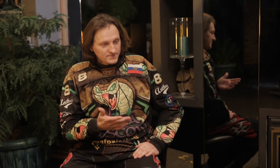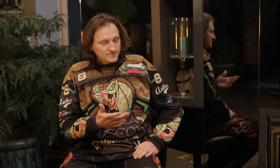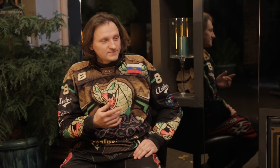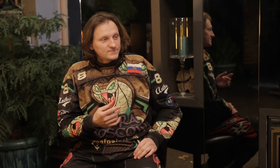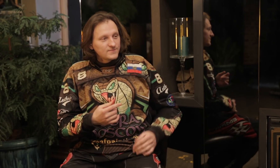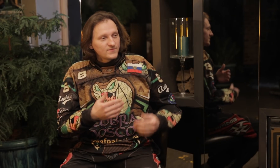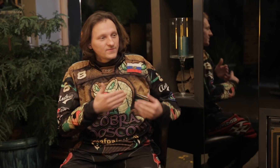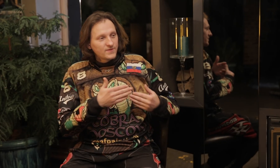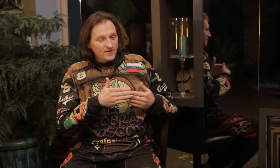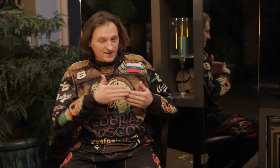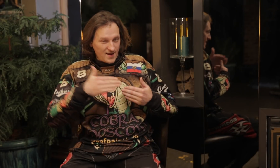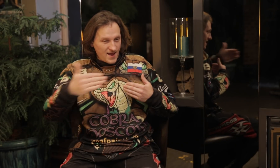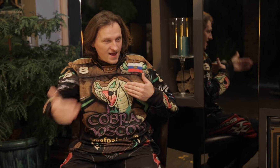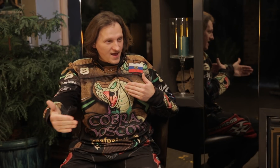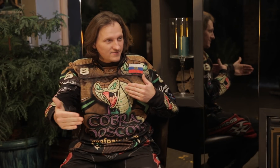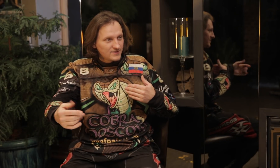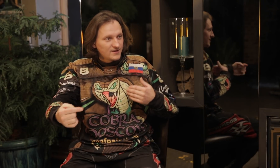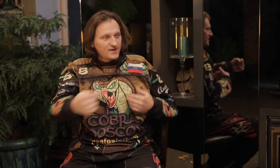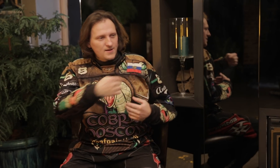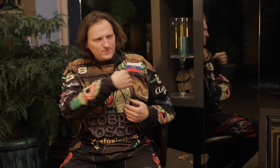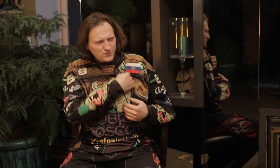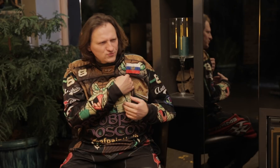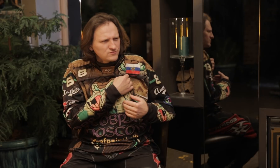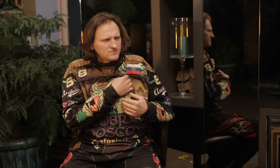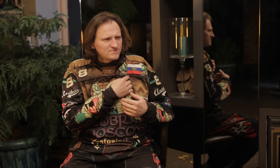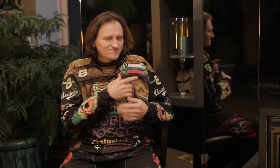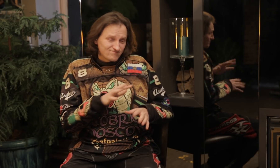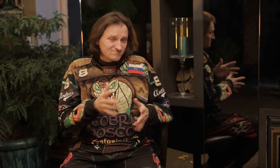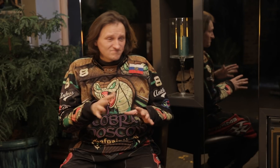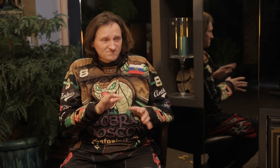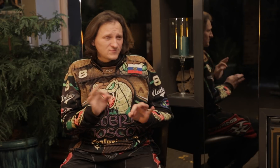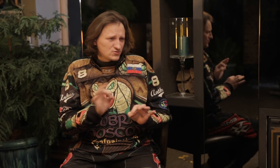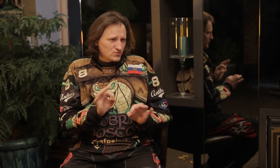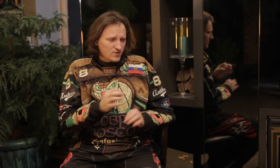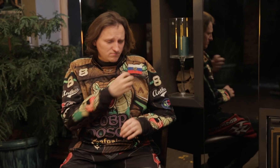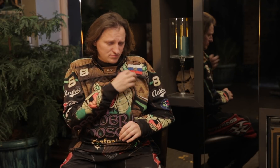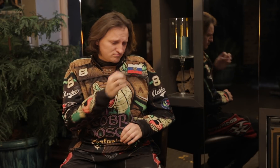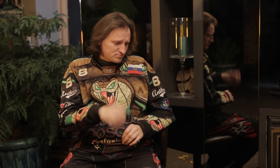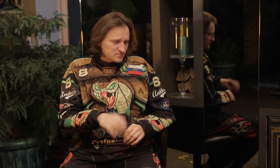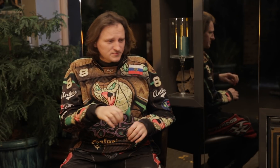At long range, it does not hurt so much.